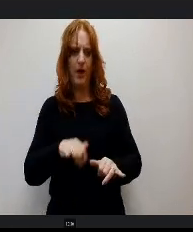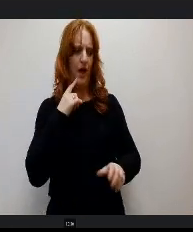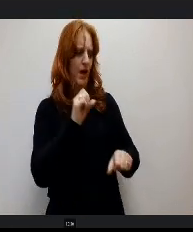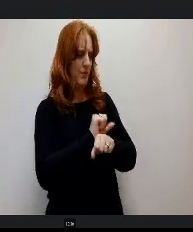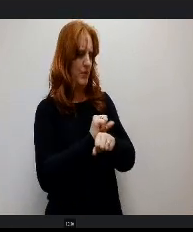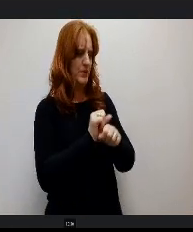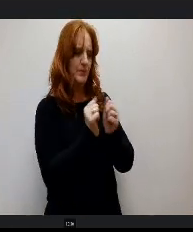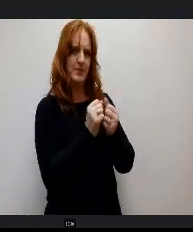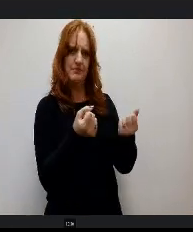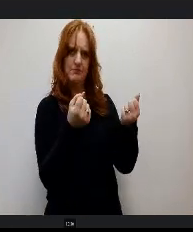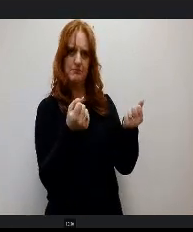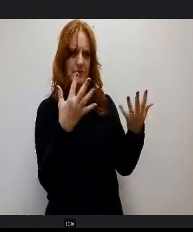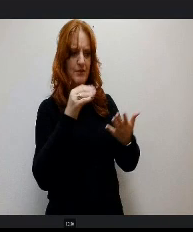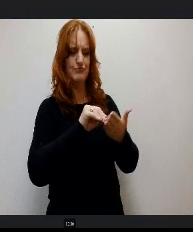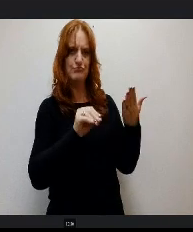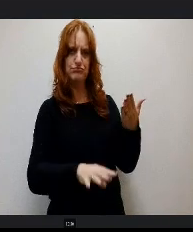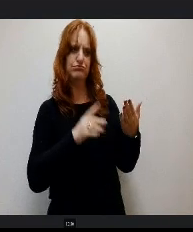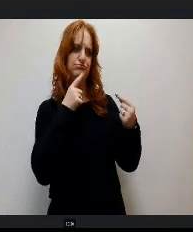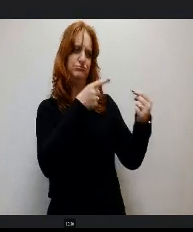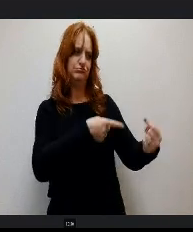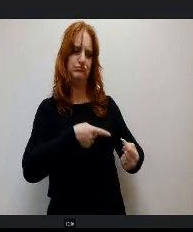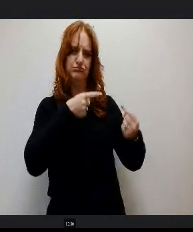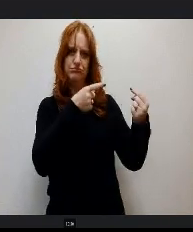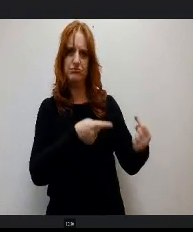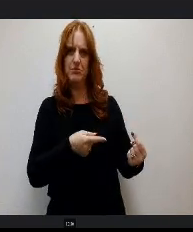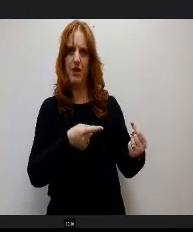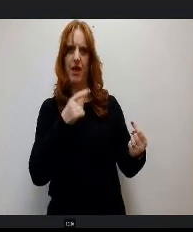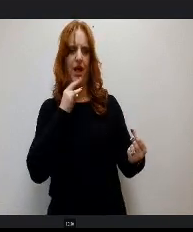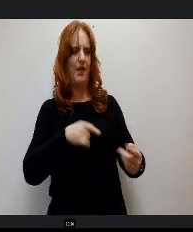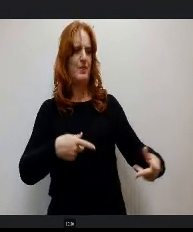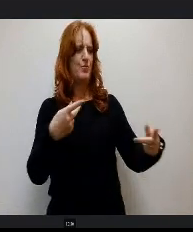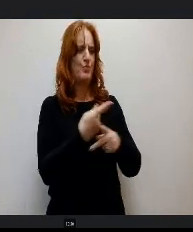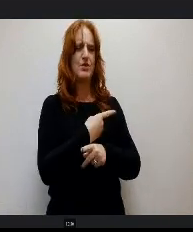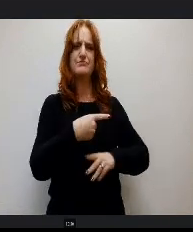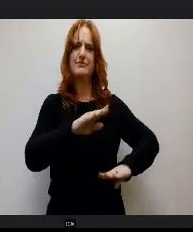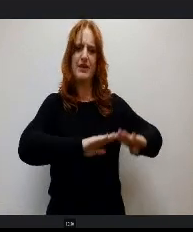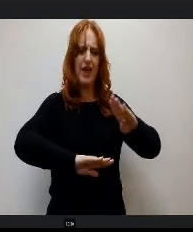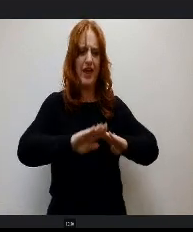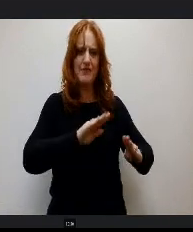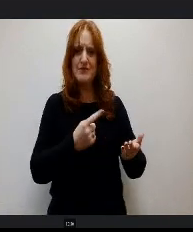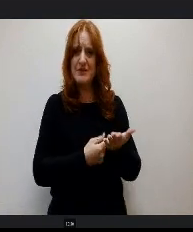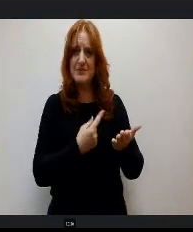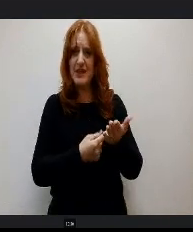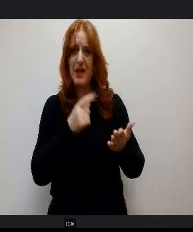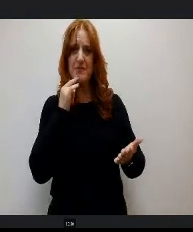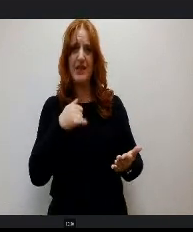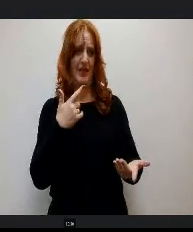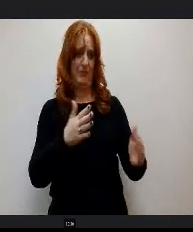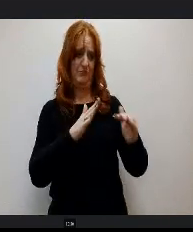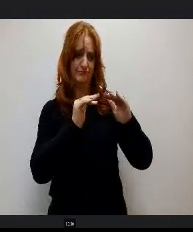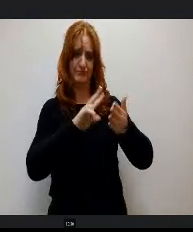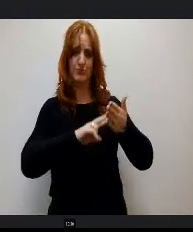after year. I found that the students who had the worst behaviors in my secondary classes read well below grade level sometimes not at all.